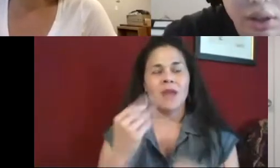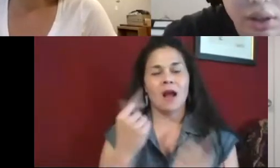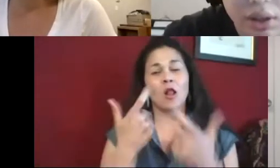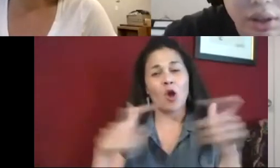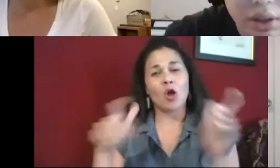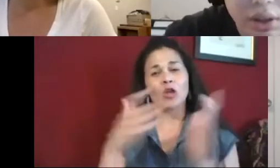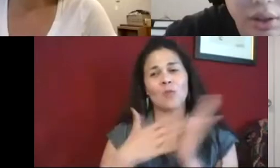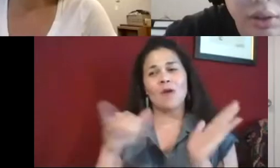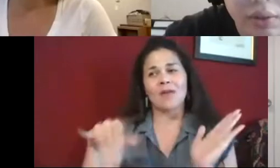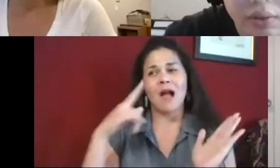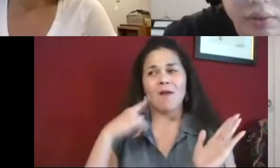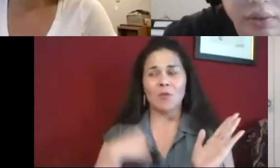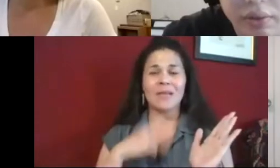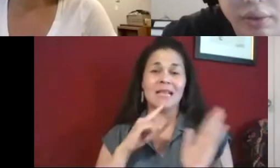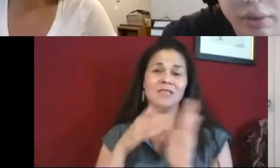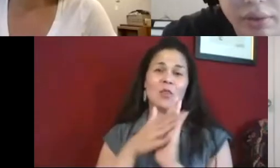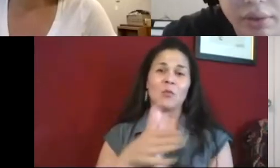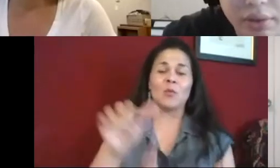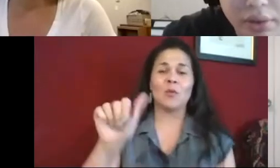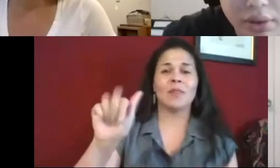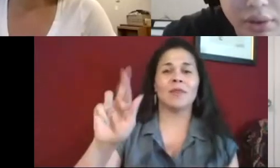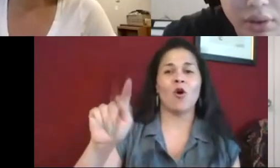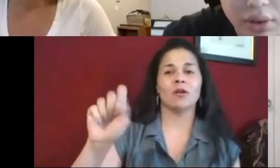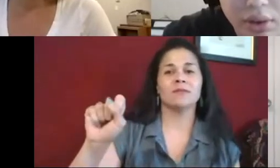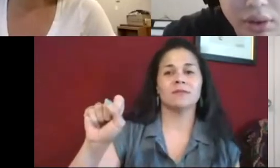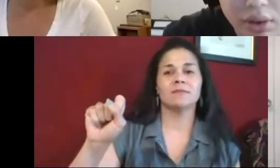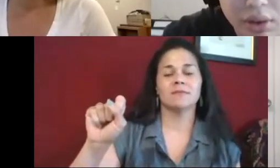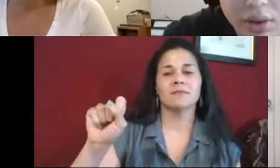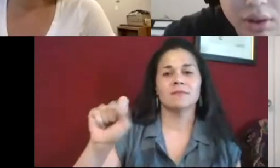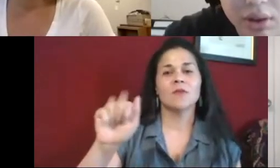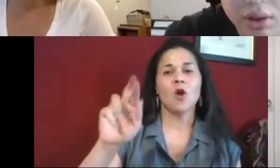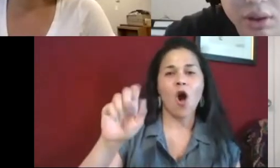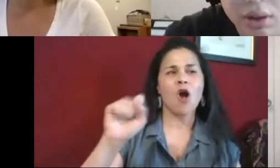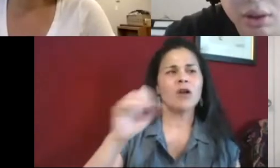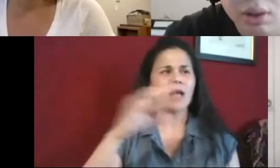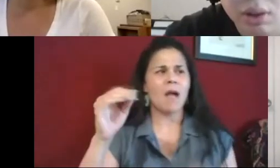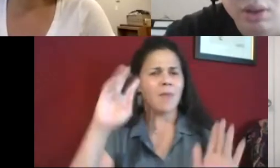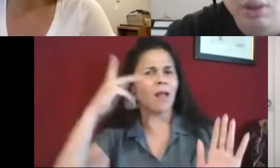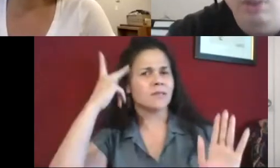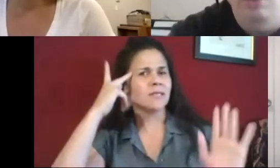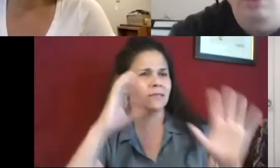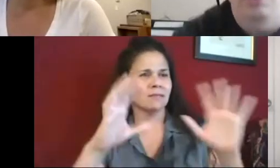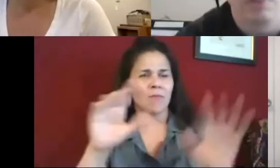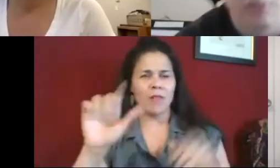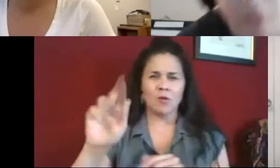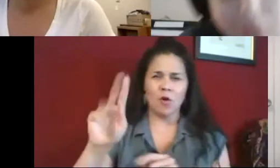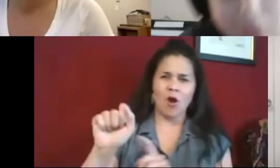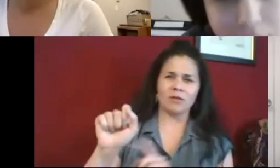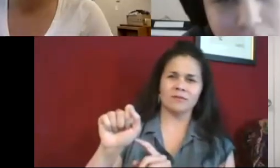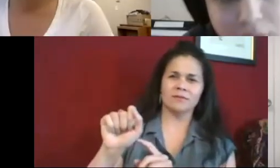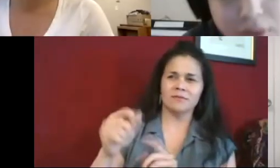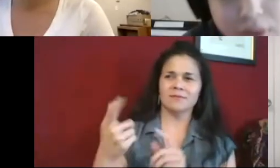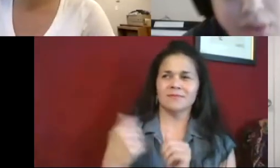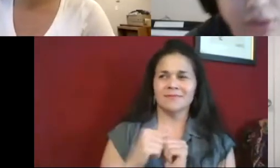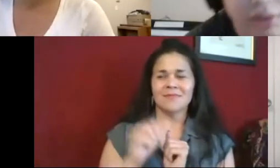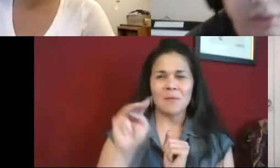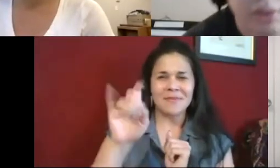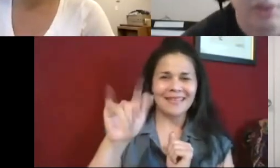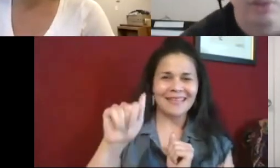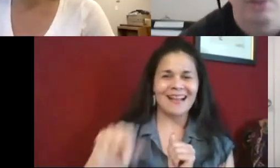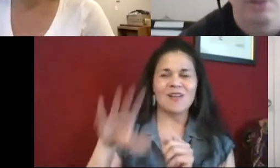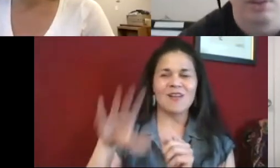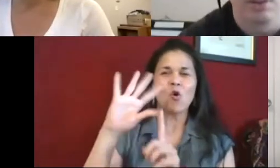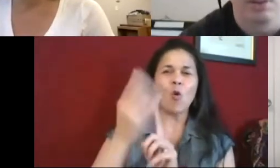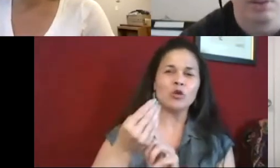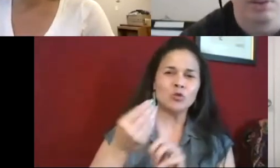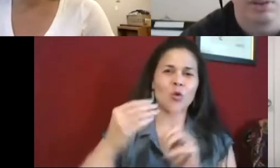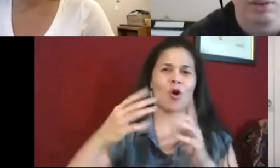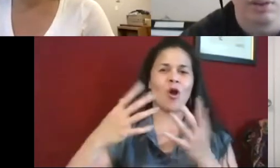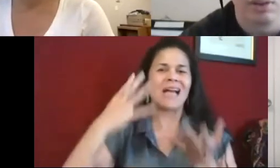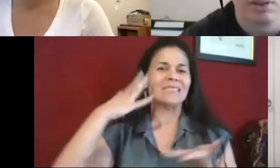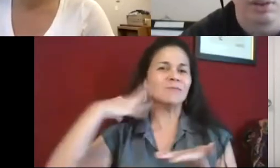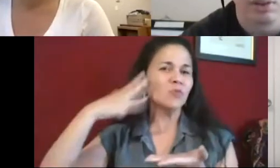For the larger part for me, it's largely through project of the arts and politics as